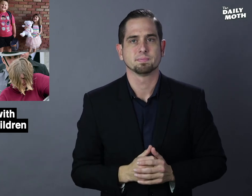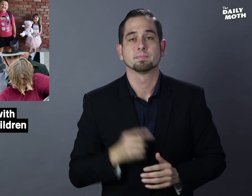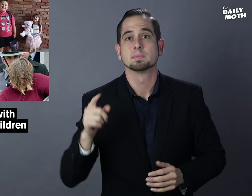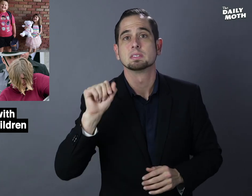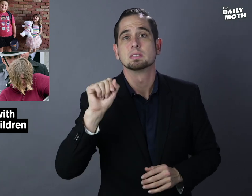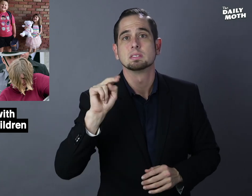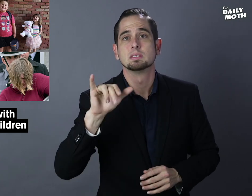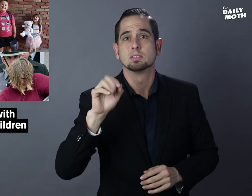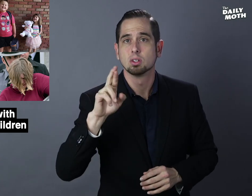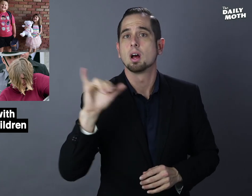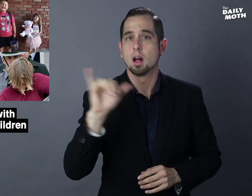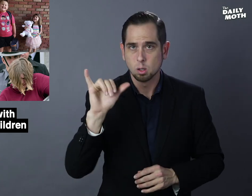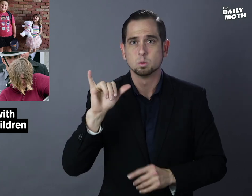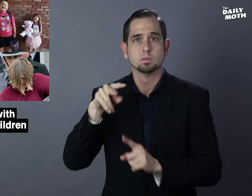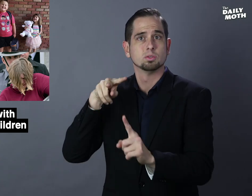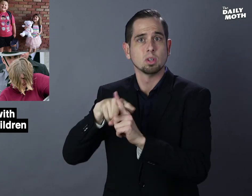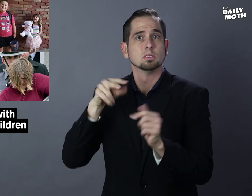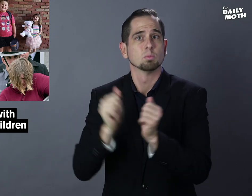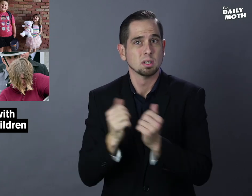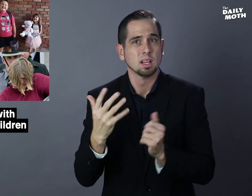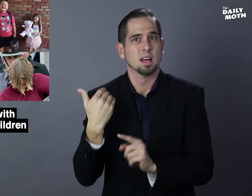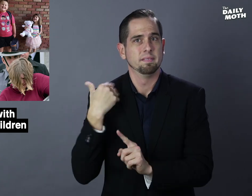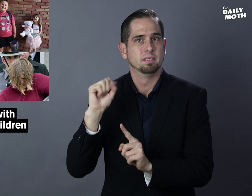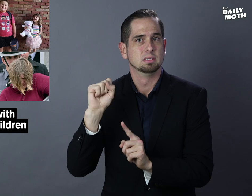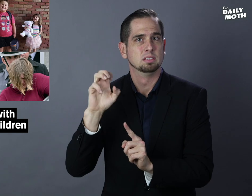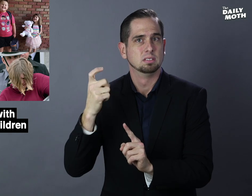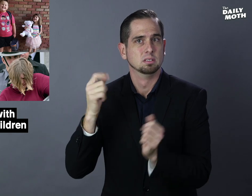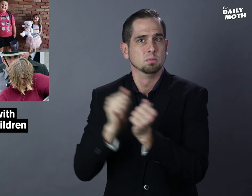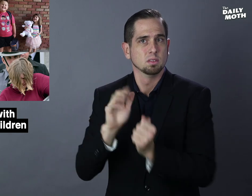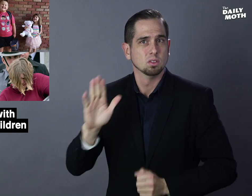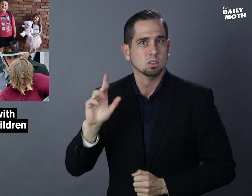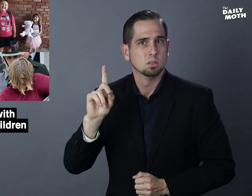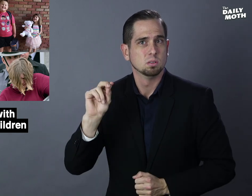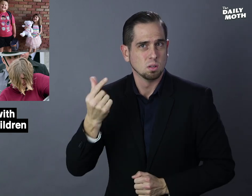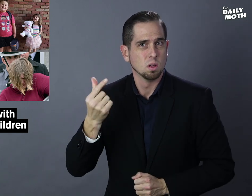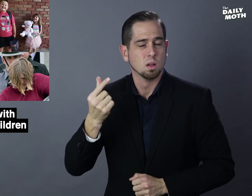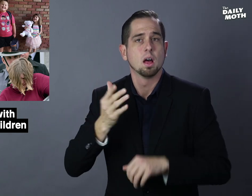Snyder was also charged with having sex with her dog after